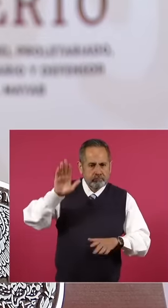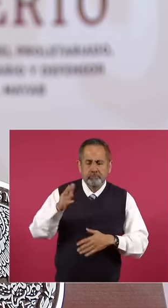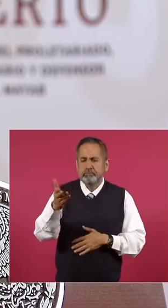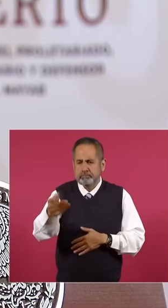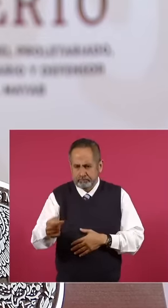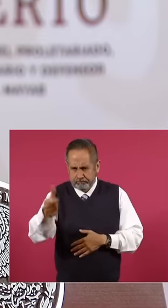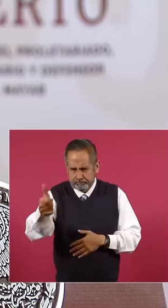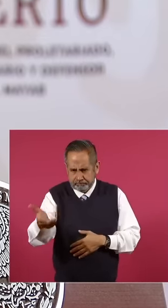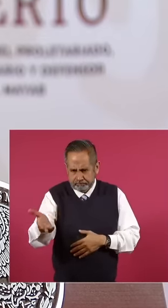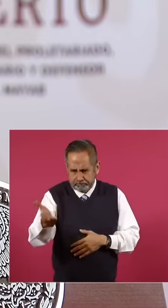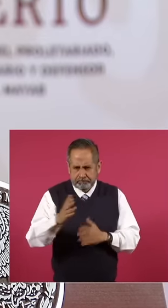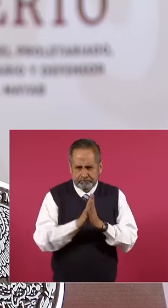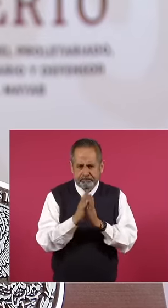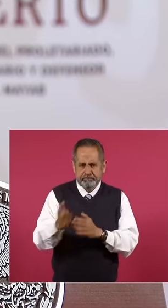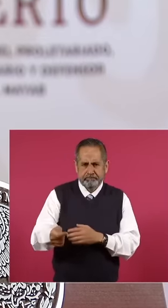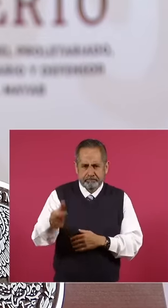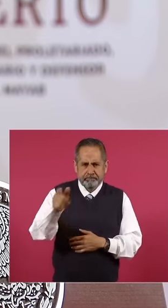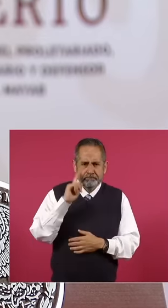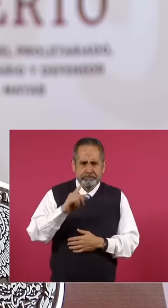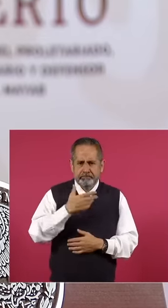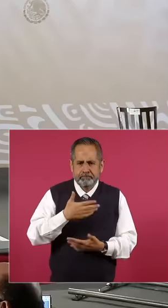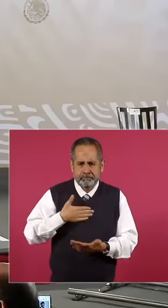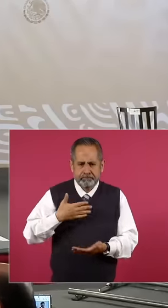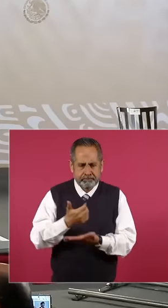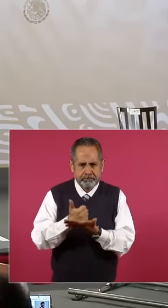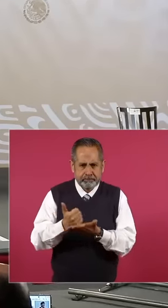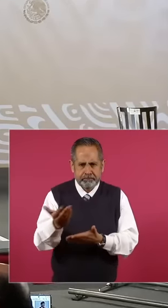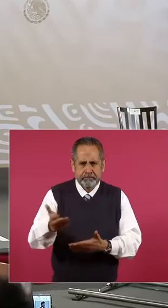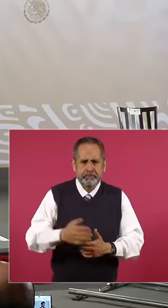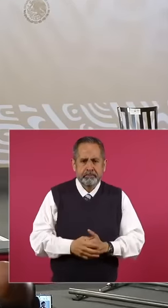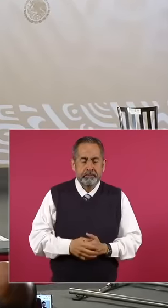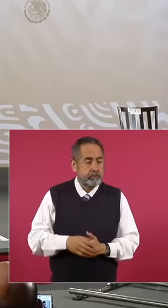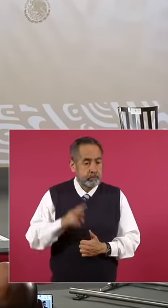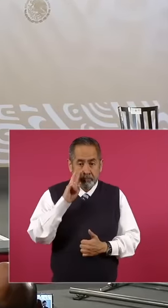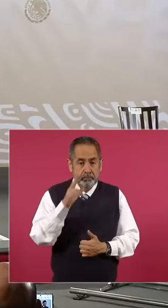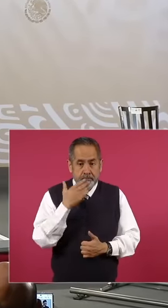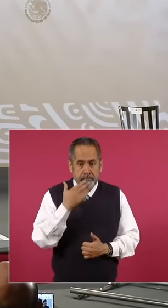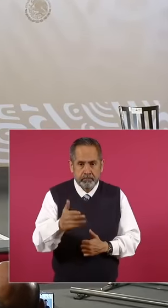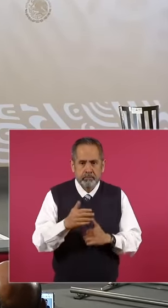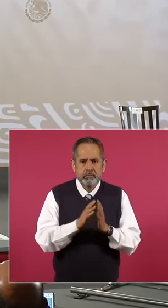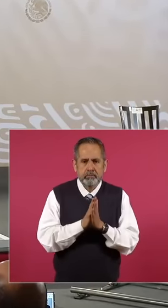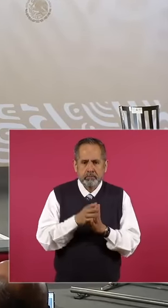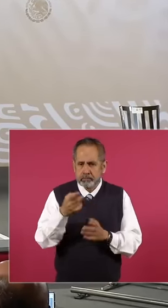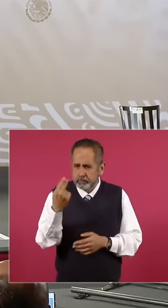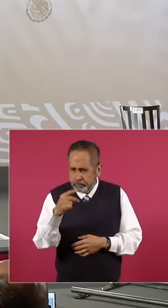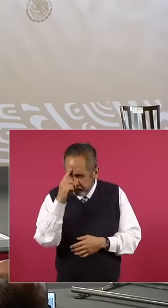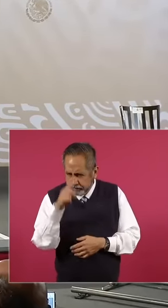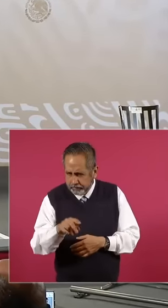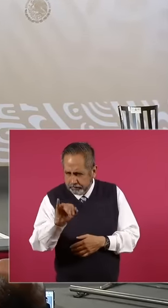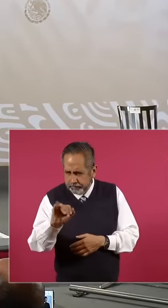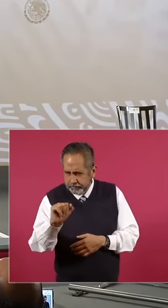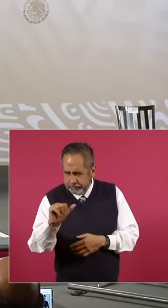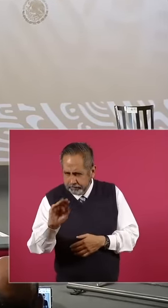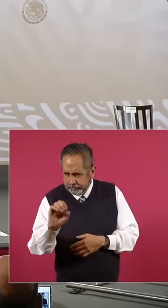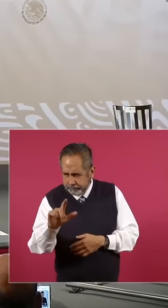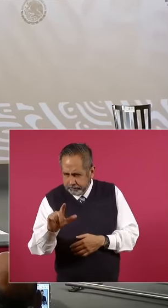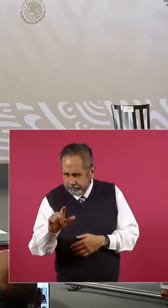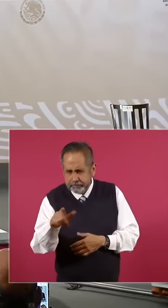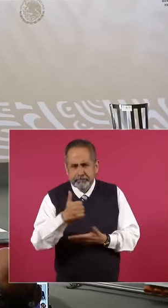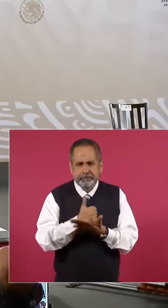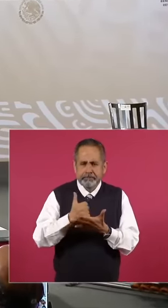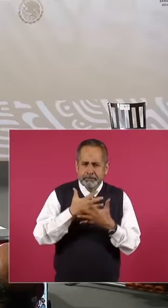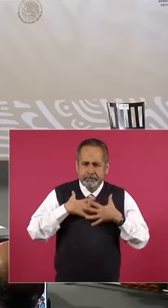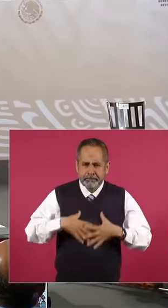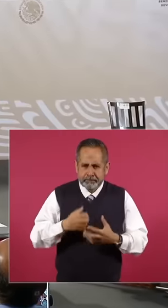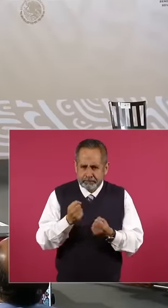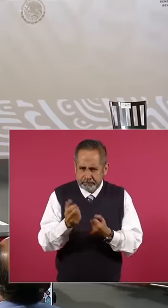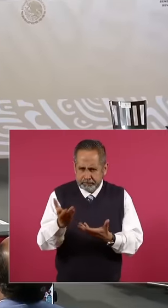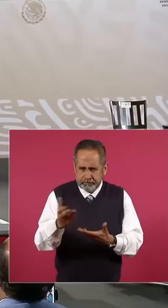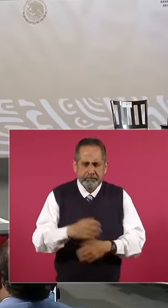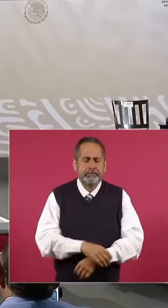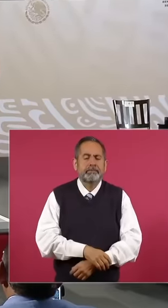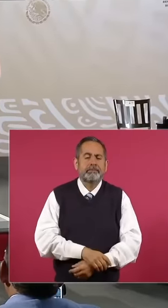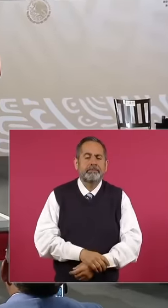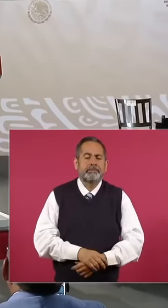to start you in blue as I don't see well I think you are Isabel but in bright blue leaden so that's